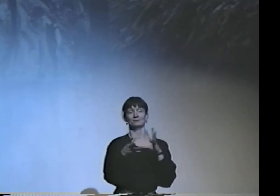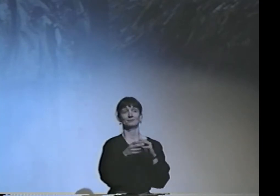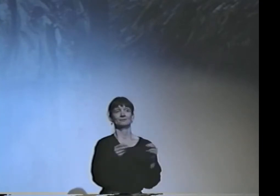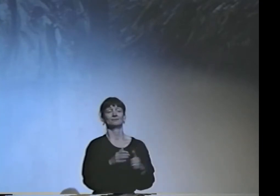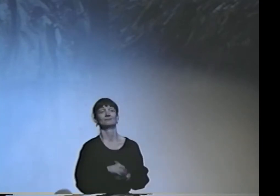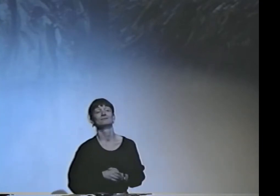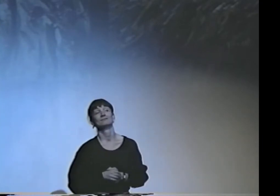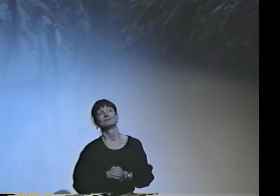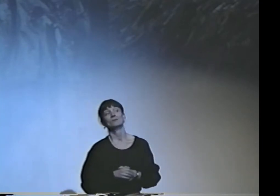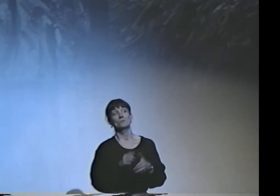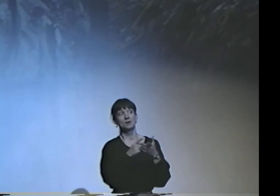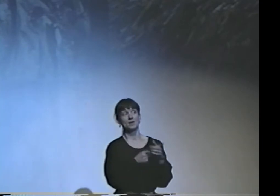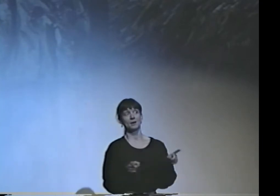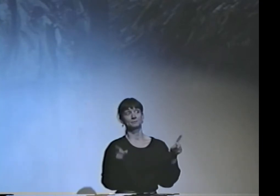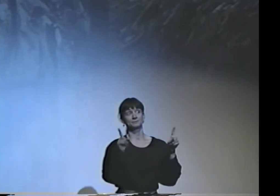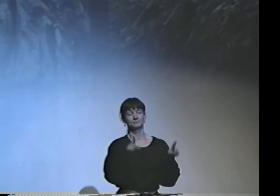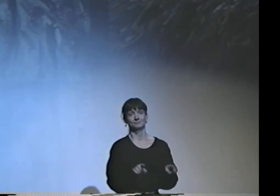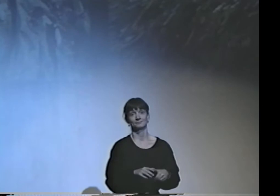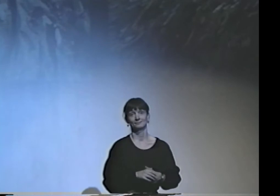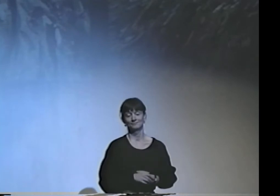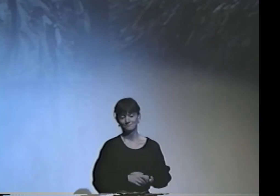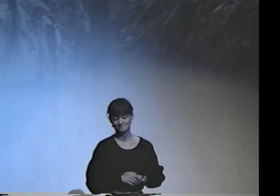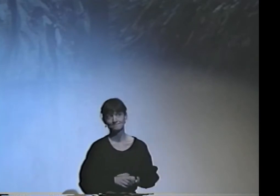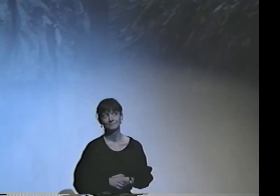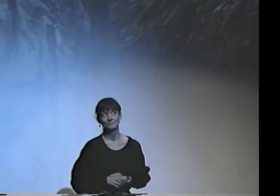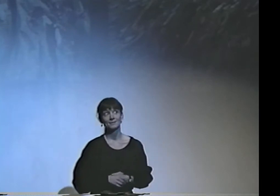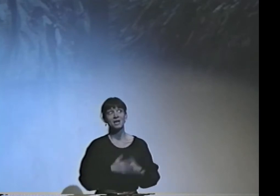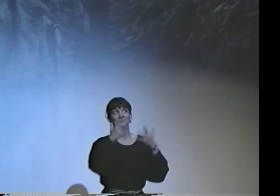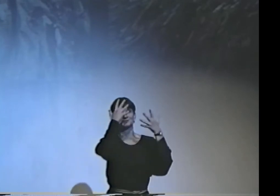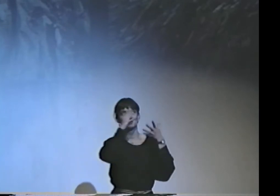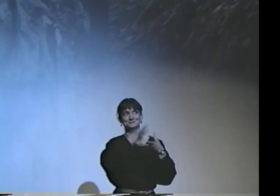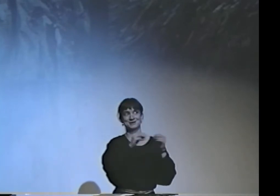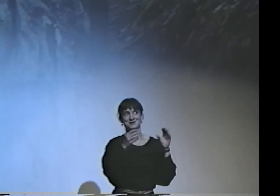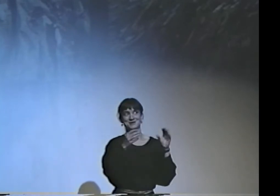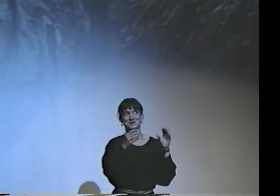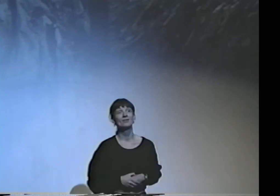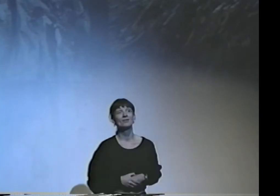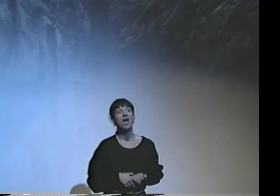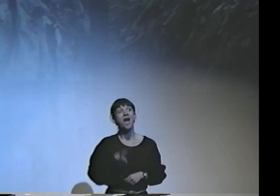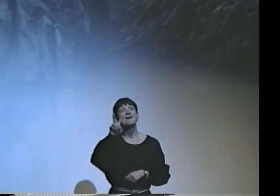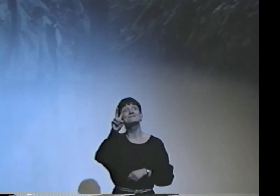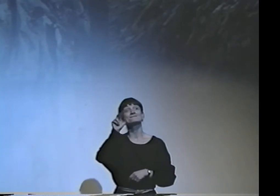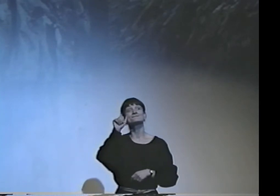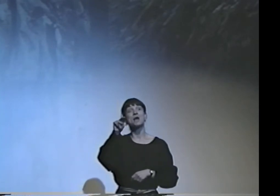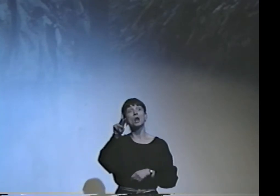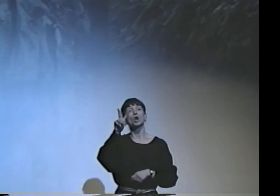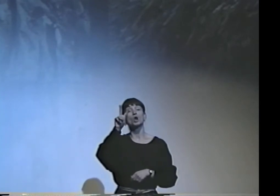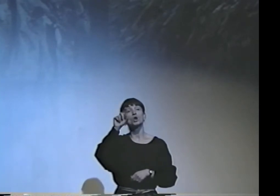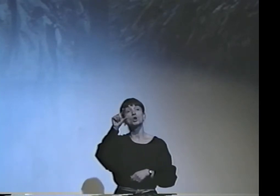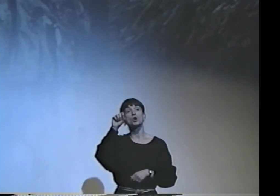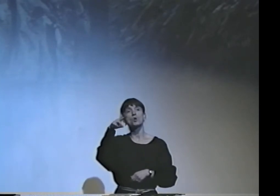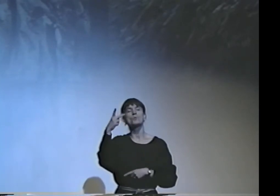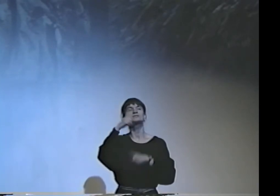I HAVE A STORY TO TELL, SOMETHING THAT HAPPENED. IT'S A SAD STORY.